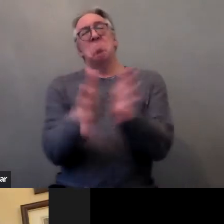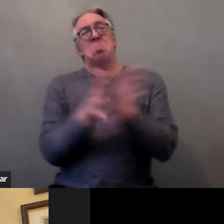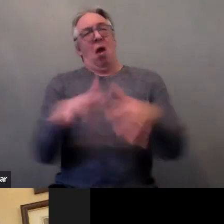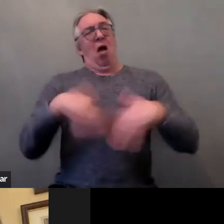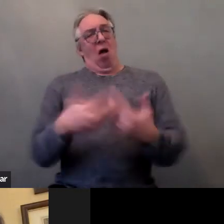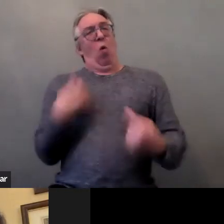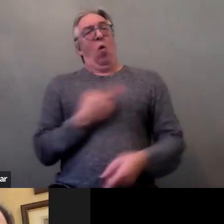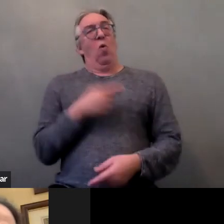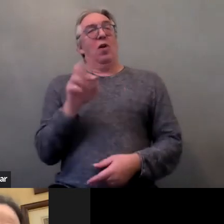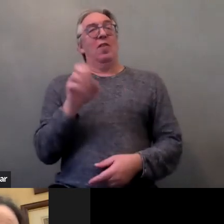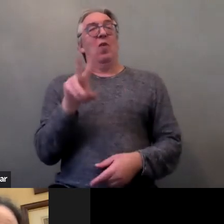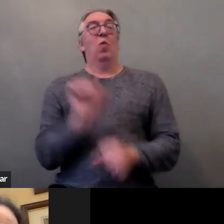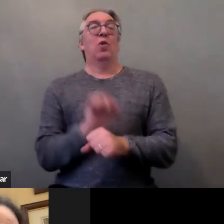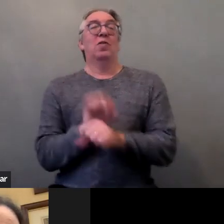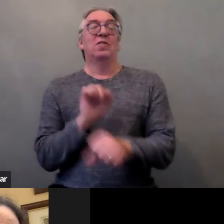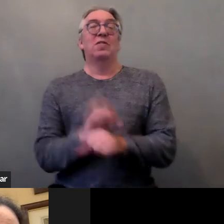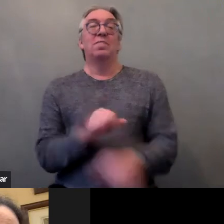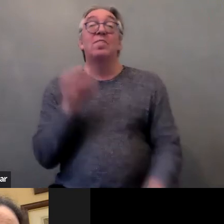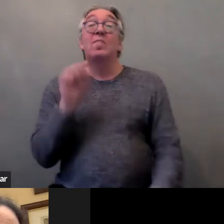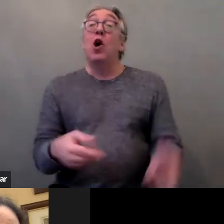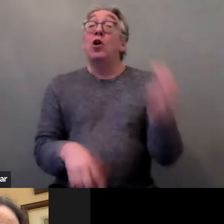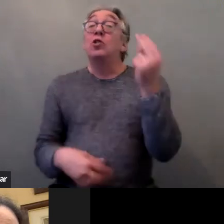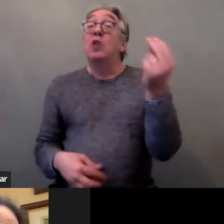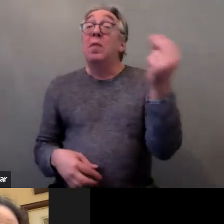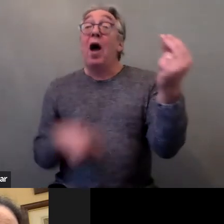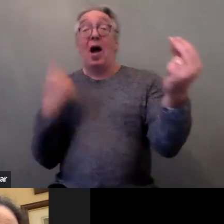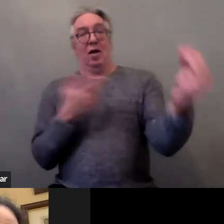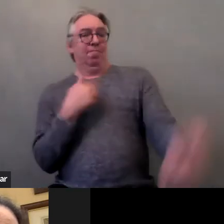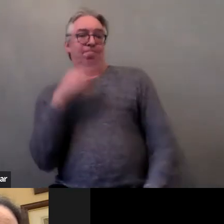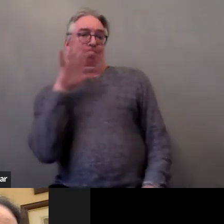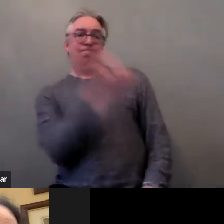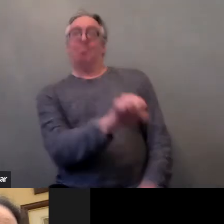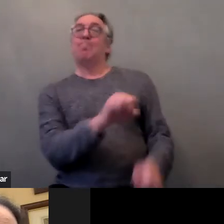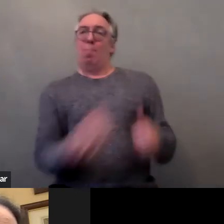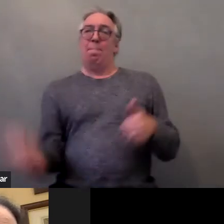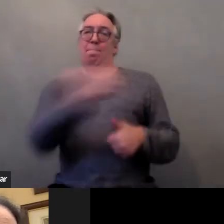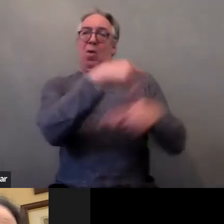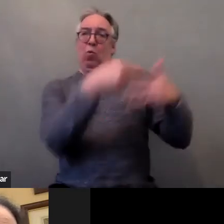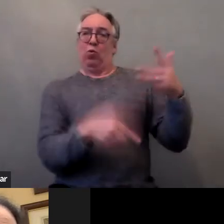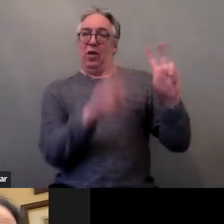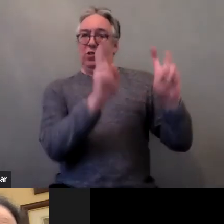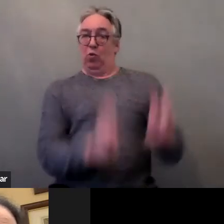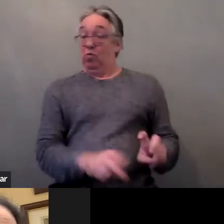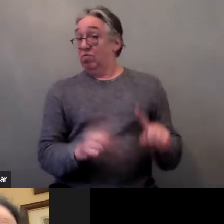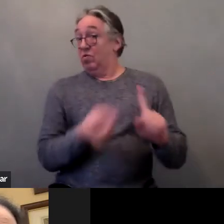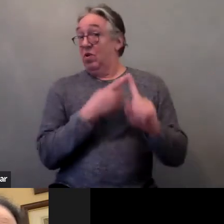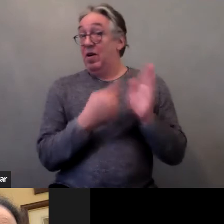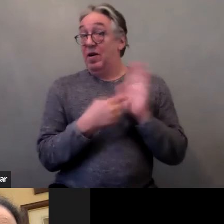In Serbia, we identified a number of priority issues among others, the need for the provision